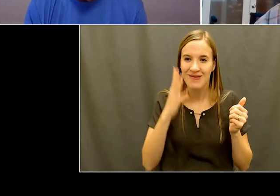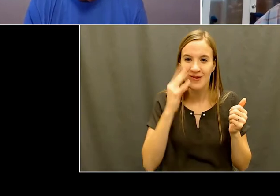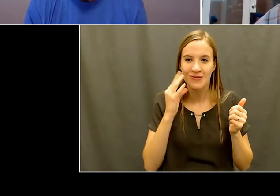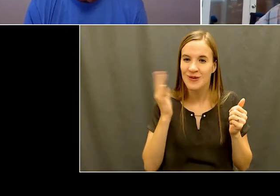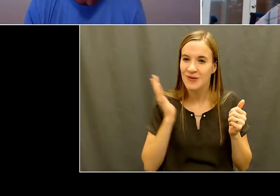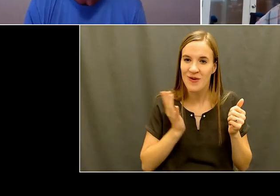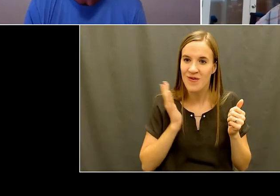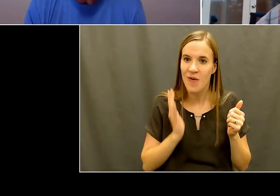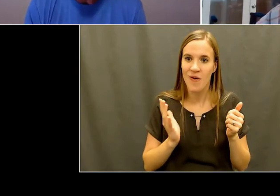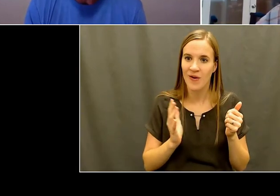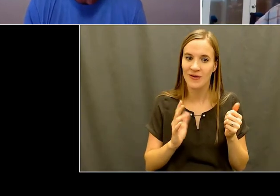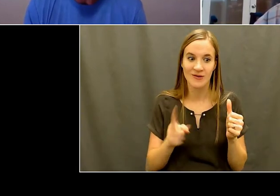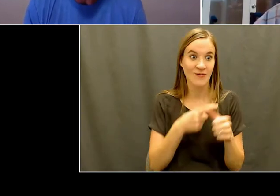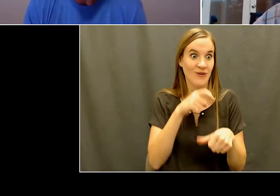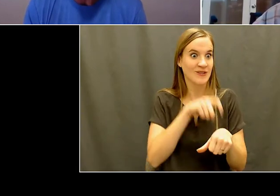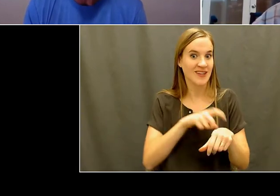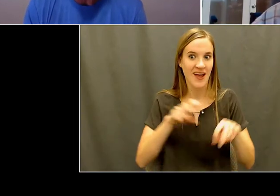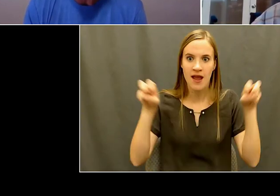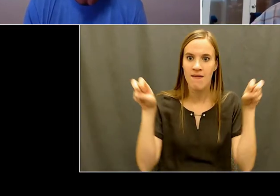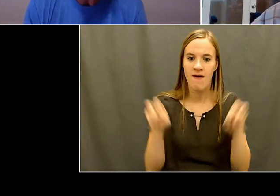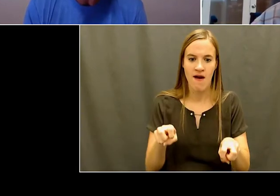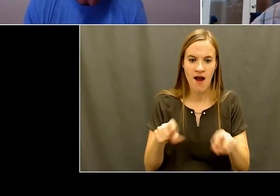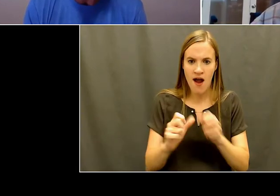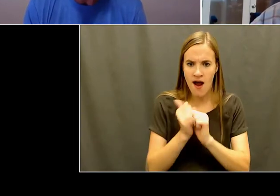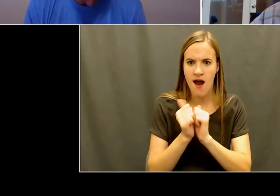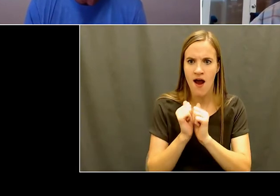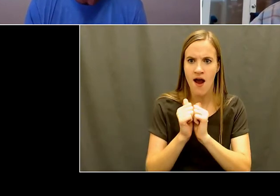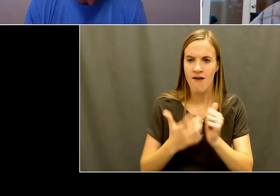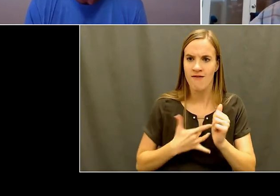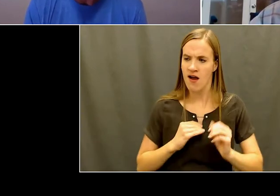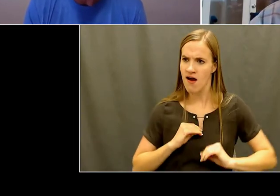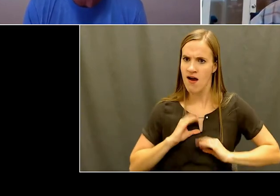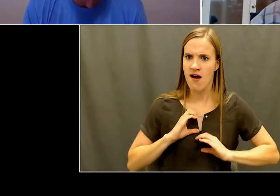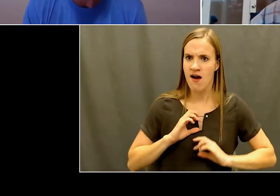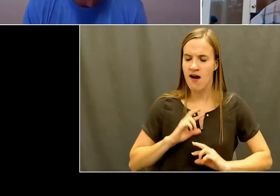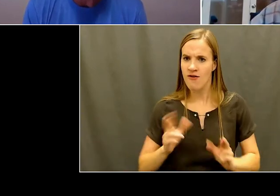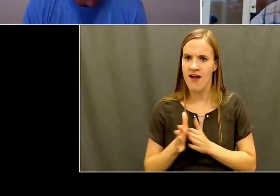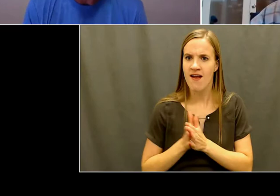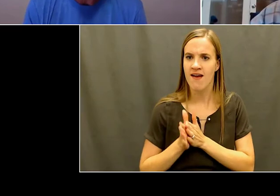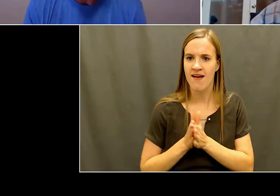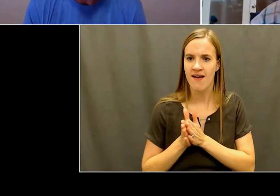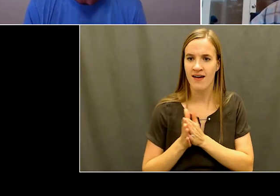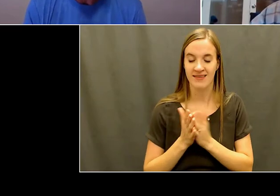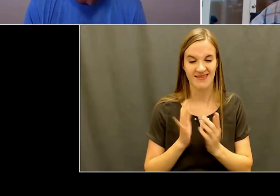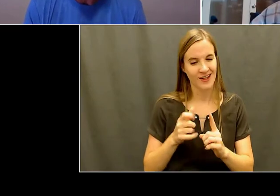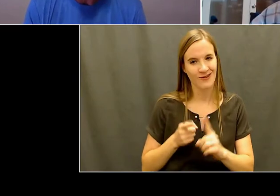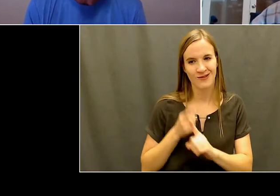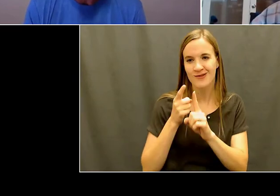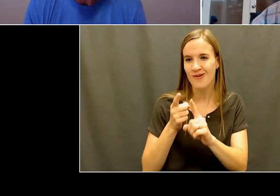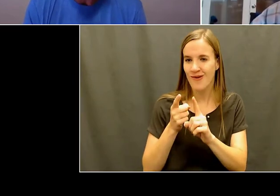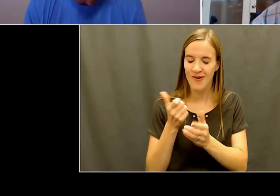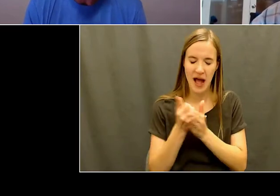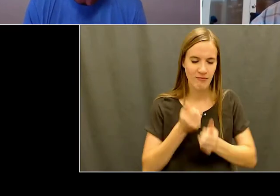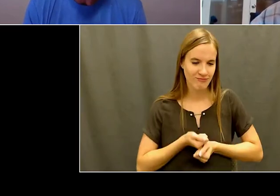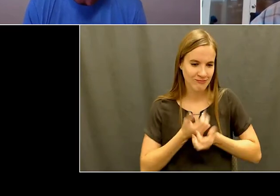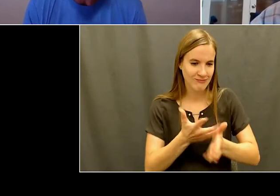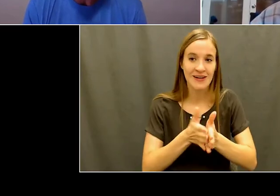What can you do? A little harder, a little faster. Jeremy: That's what I noticed watching, especially the